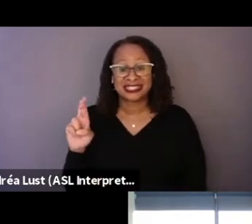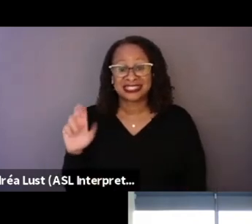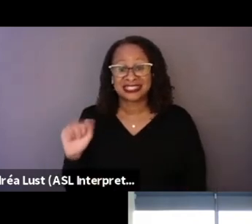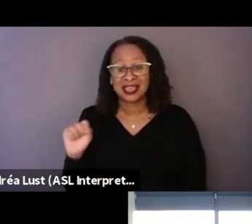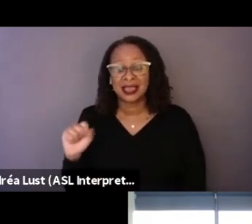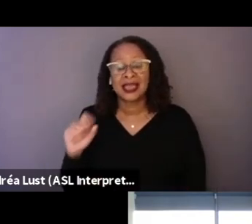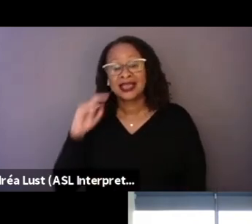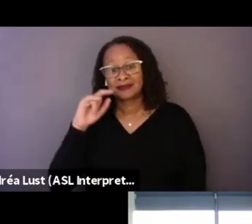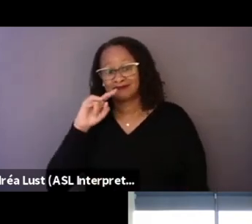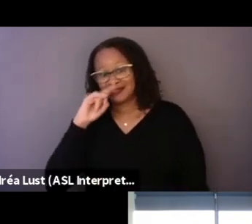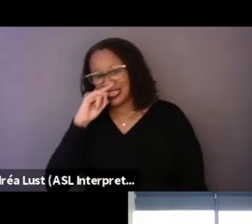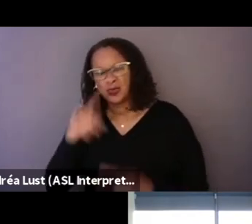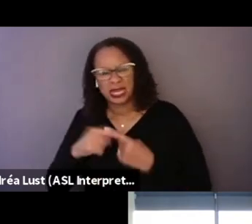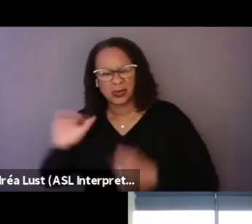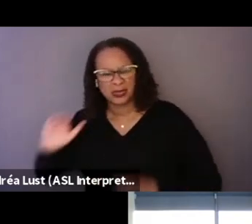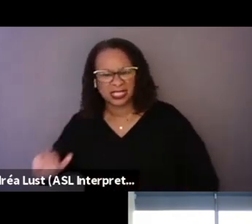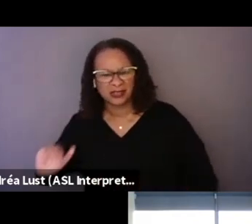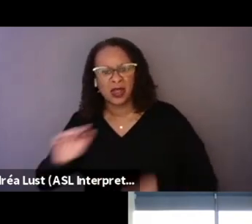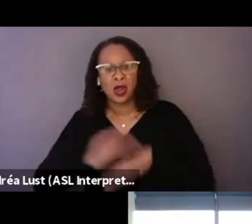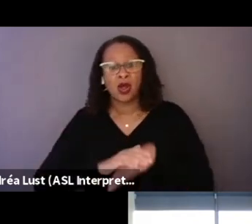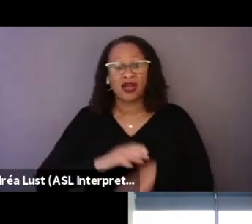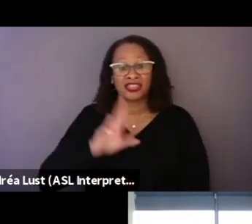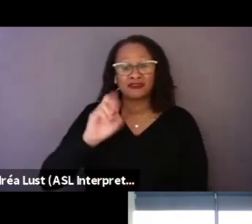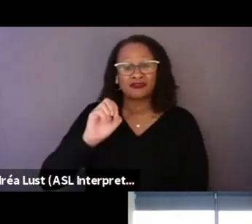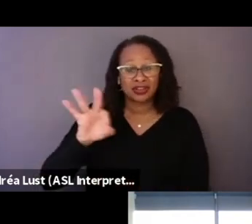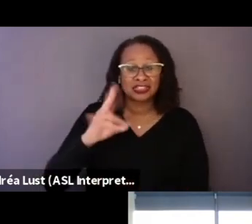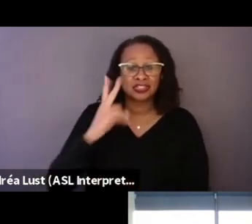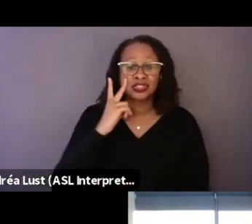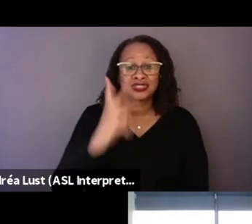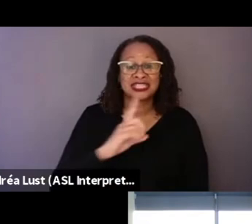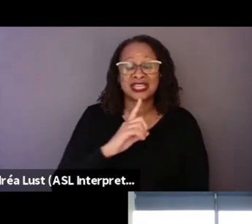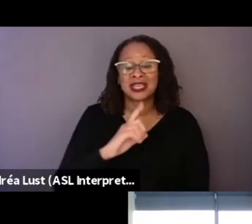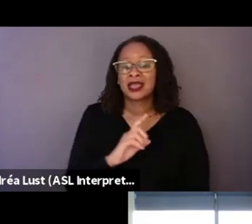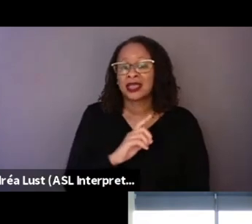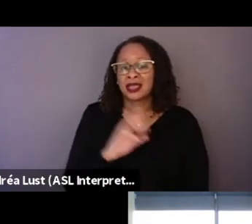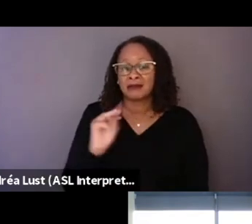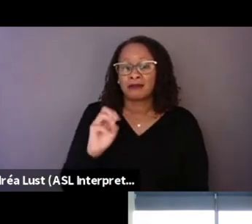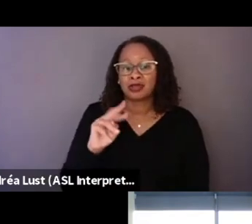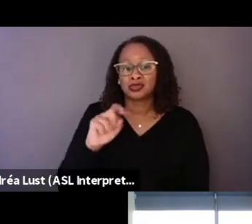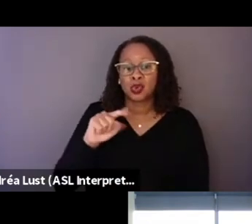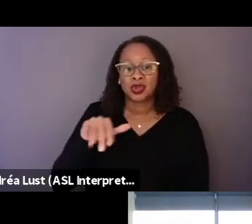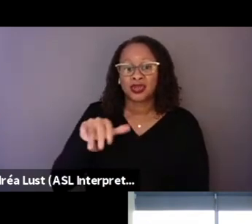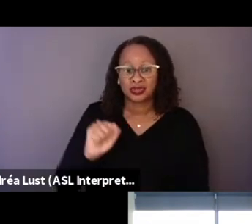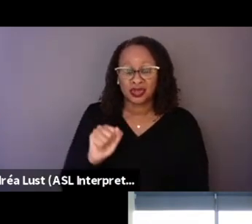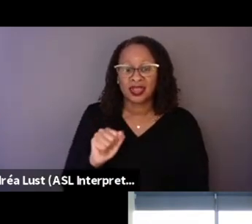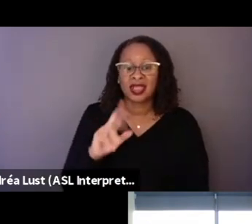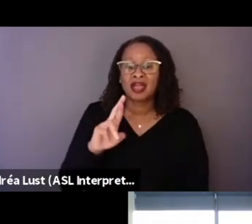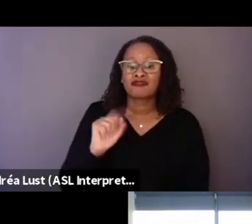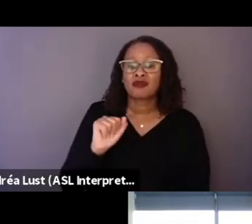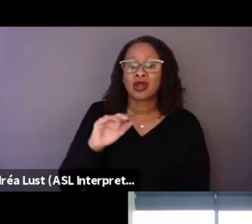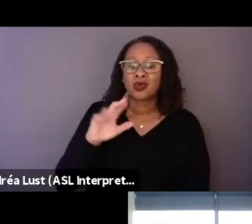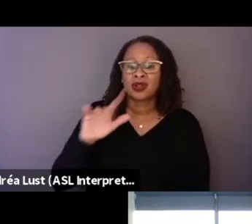or on the fridge you see the real Montoya, he takes a picture and it's Montoya with his kid.